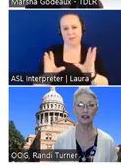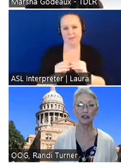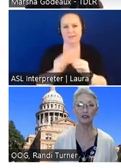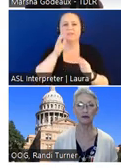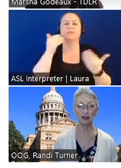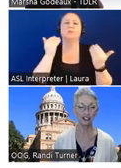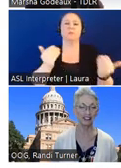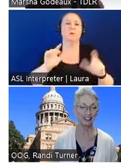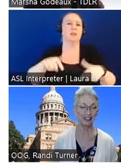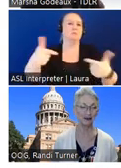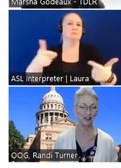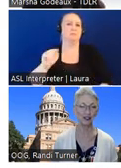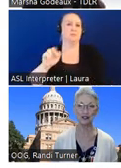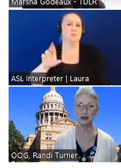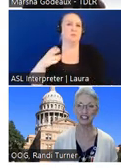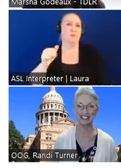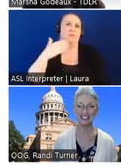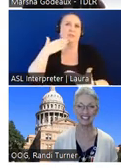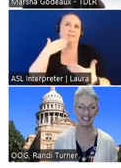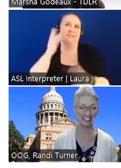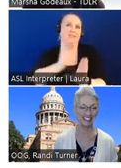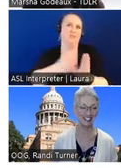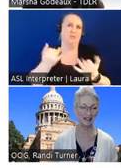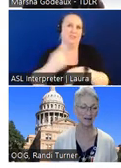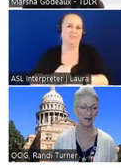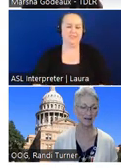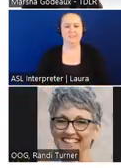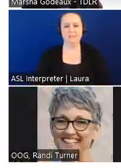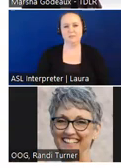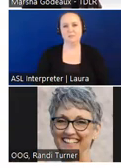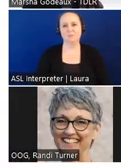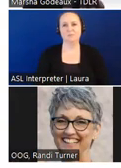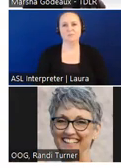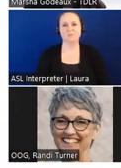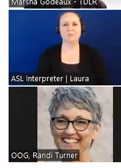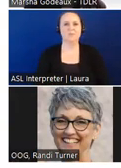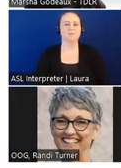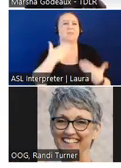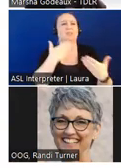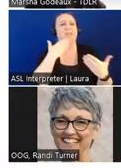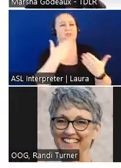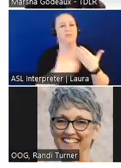it over to Marsha, thank you Marsha for joining us today. Thank you and good morning it's Marsha